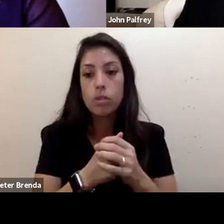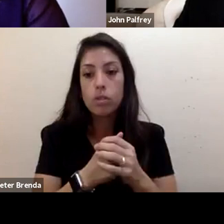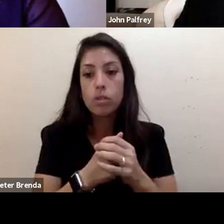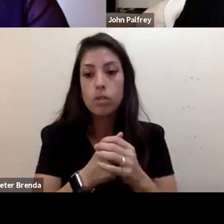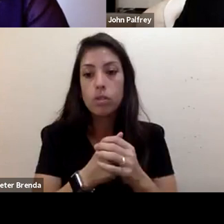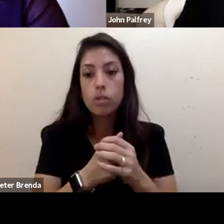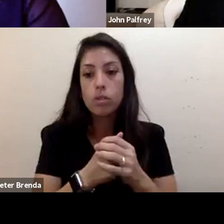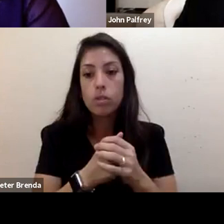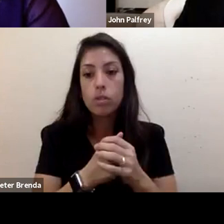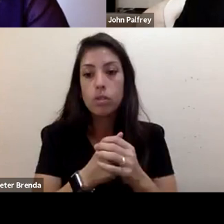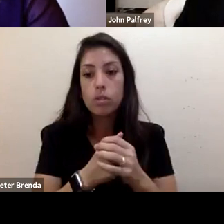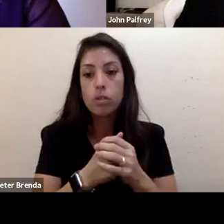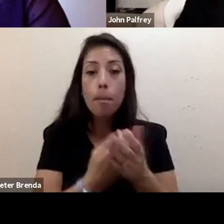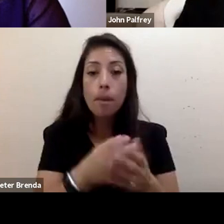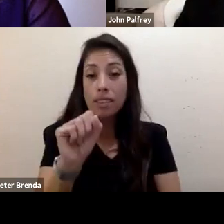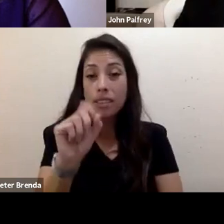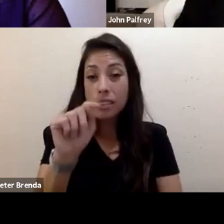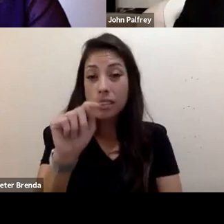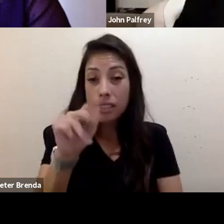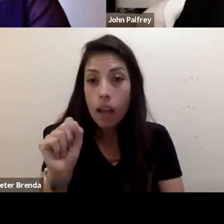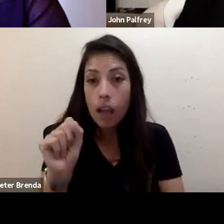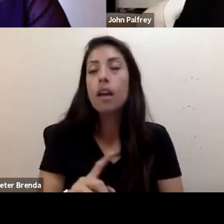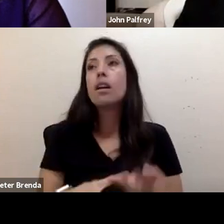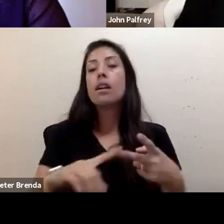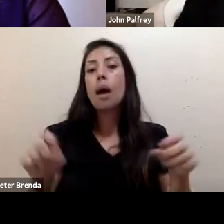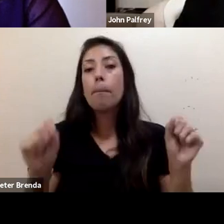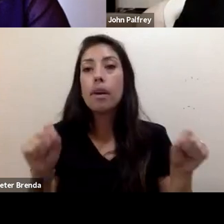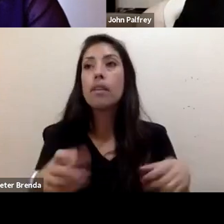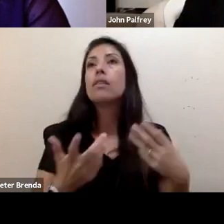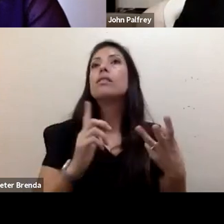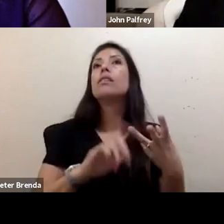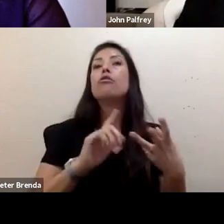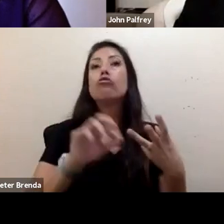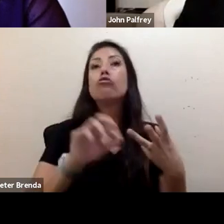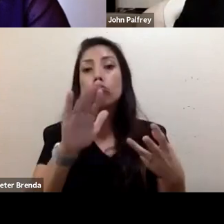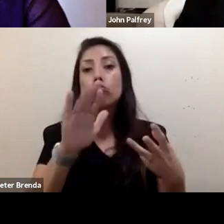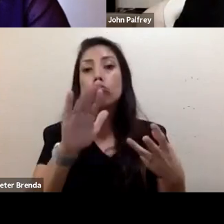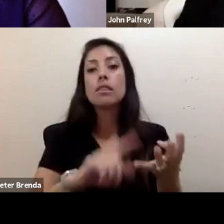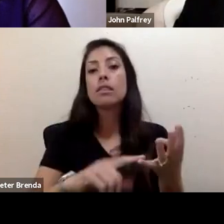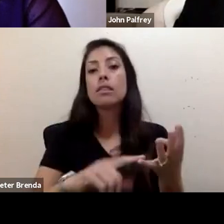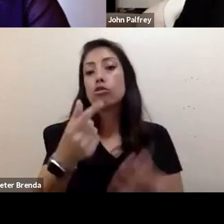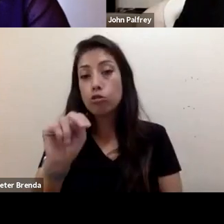ability, race, and gender, and how we, as a society,